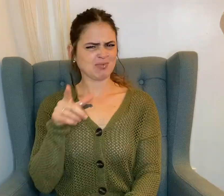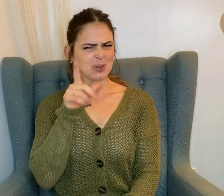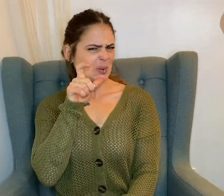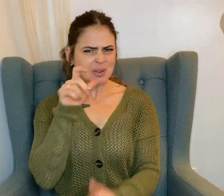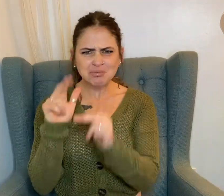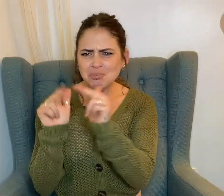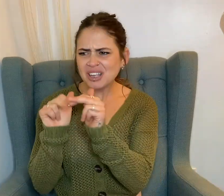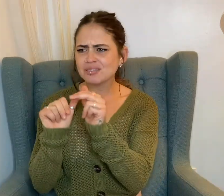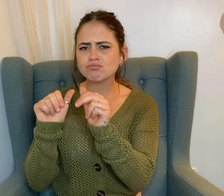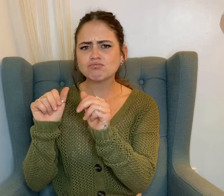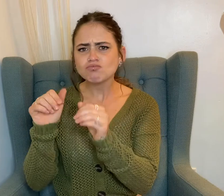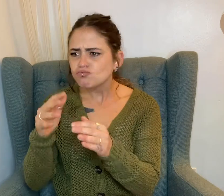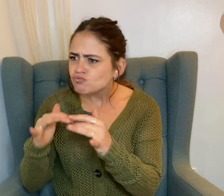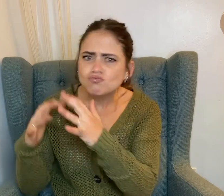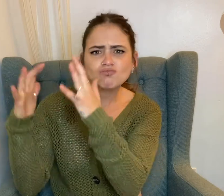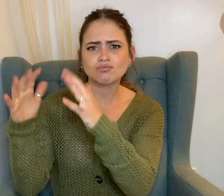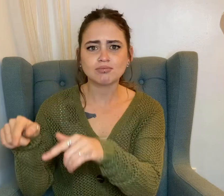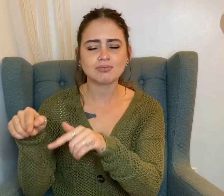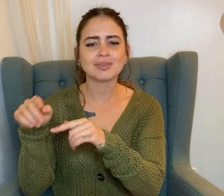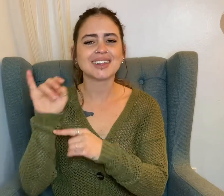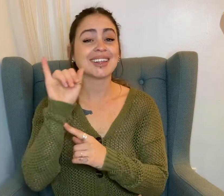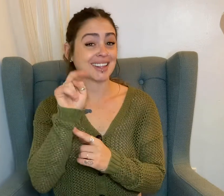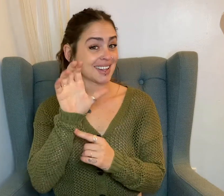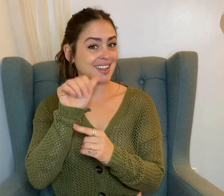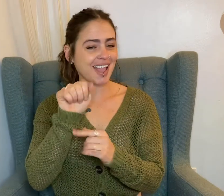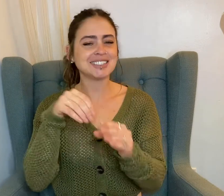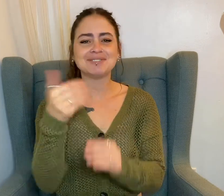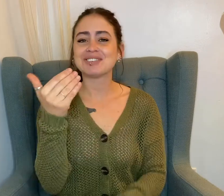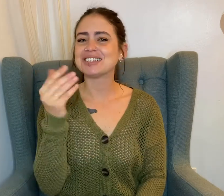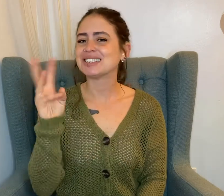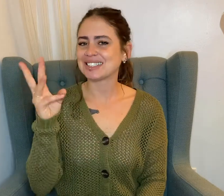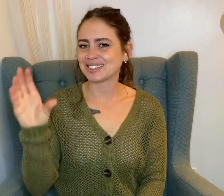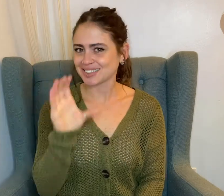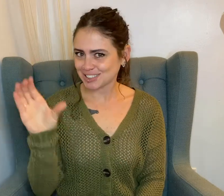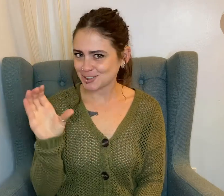built and maintained by the Incas (15th and 16th Centuries),